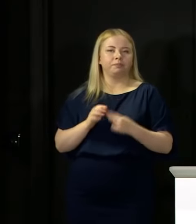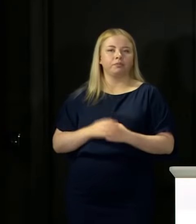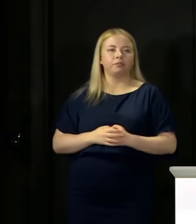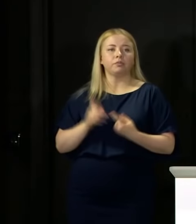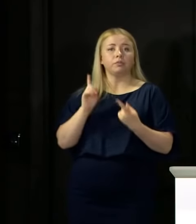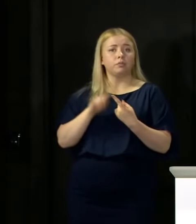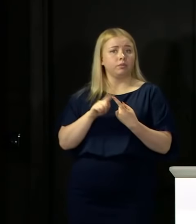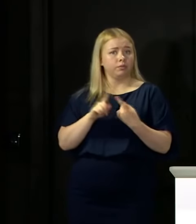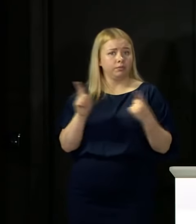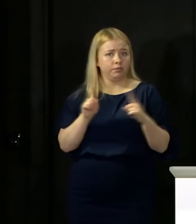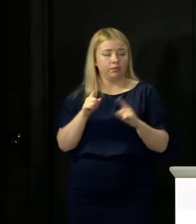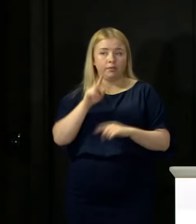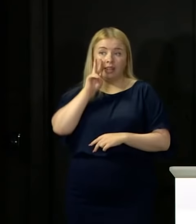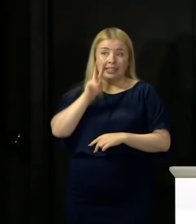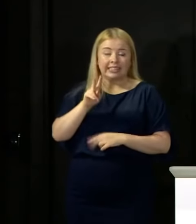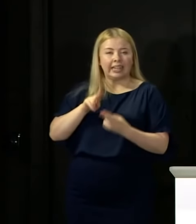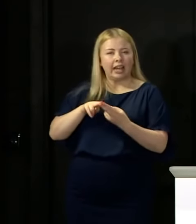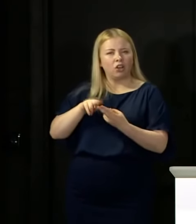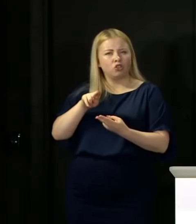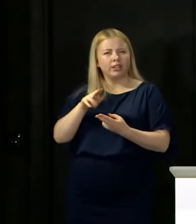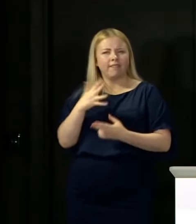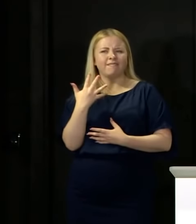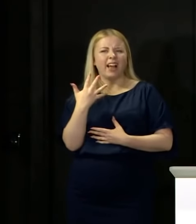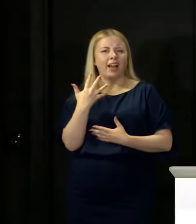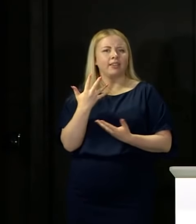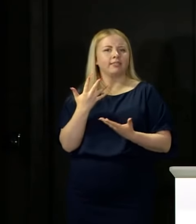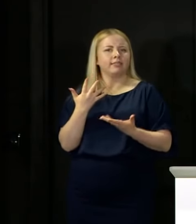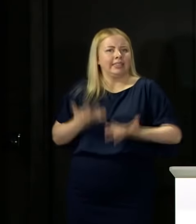One is, we see an increase I think of five today in hospital admissions.